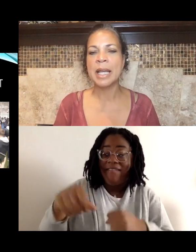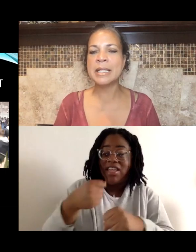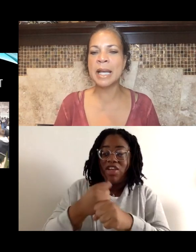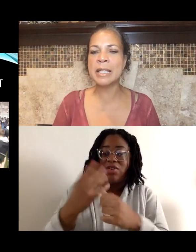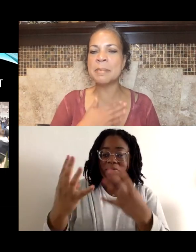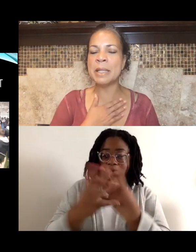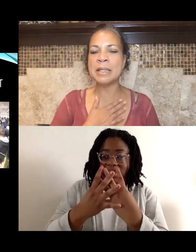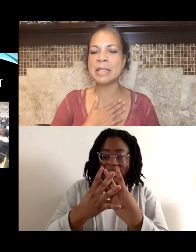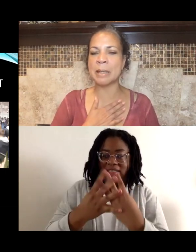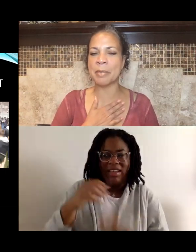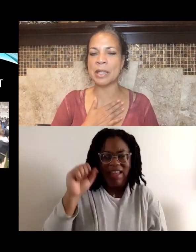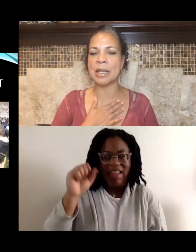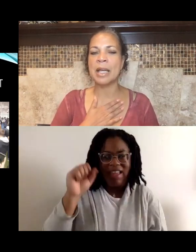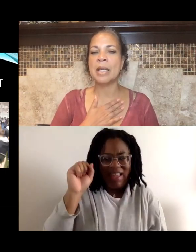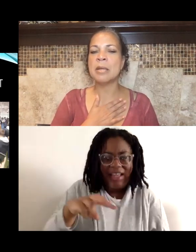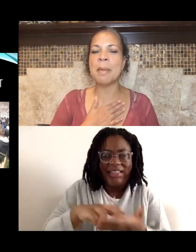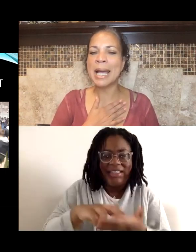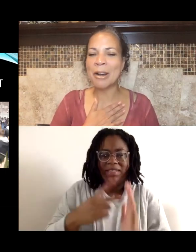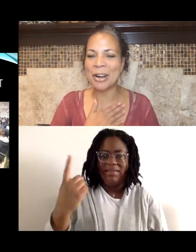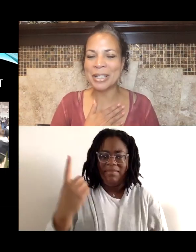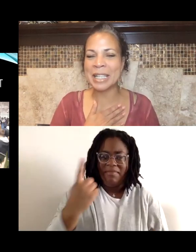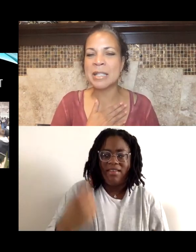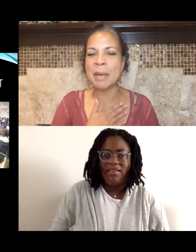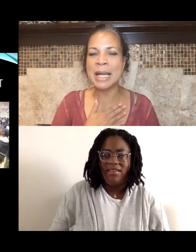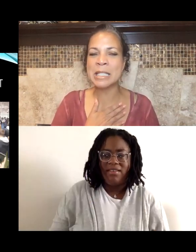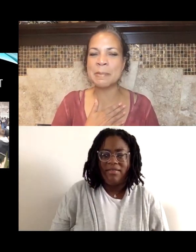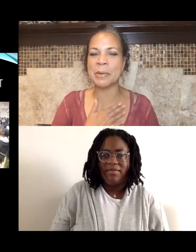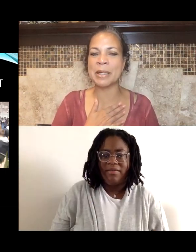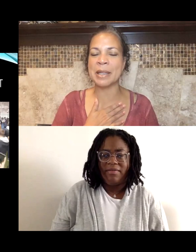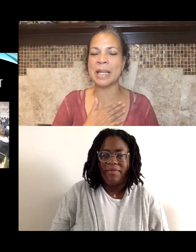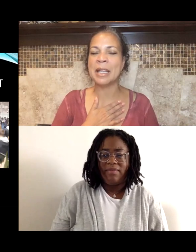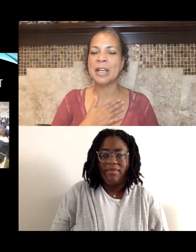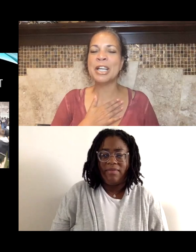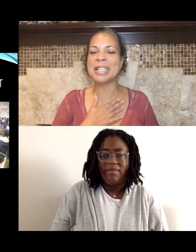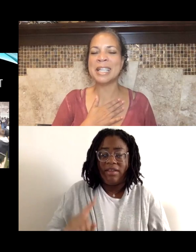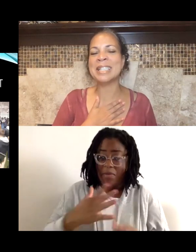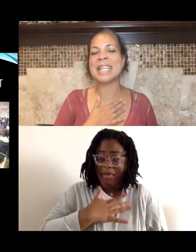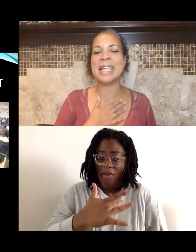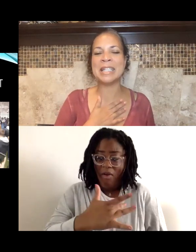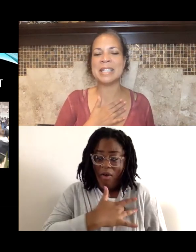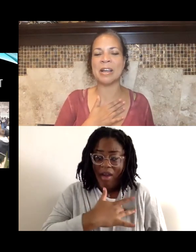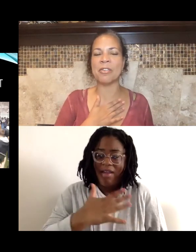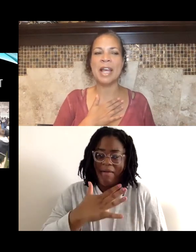It does mean something to my heart and to my spirit, that couldn't contain itself,